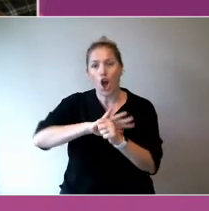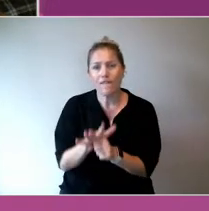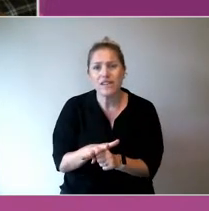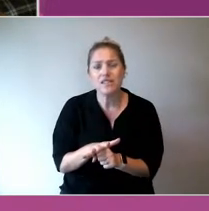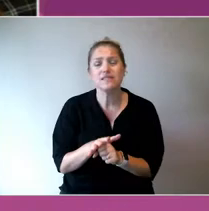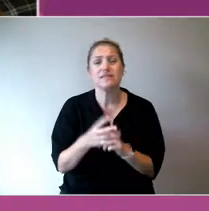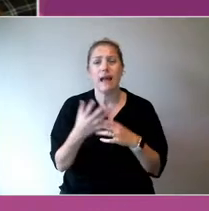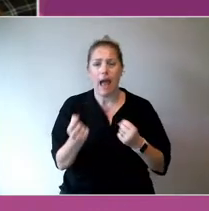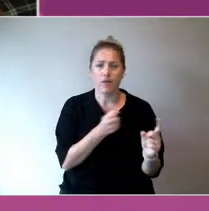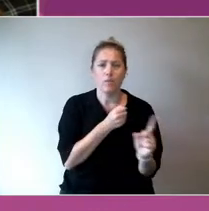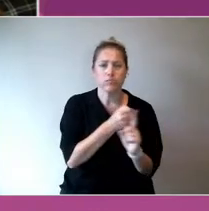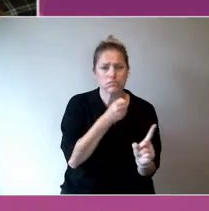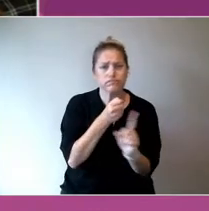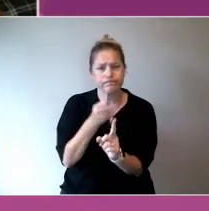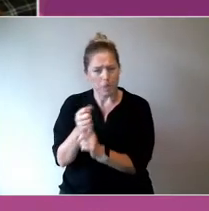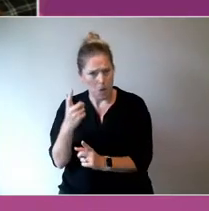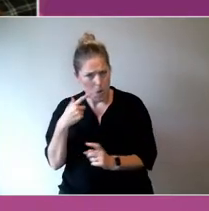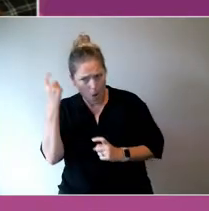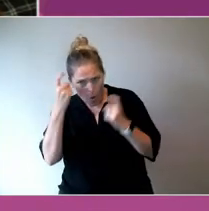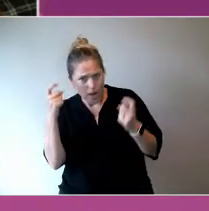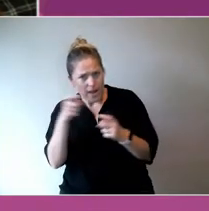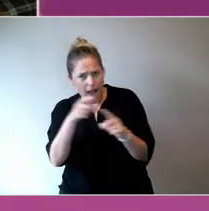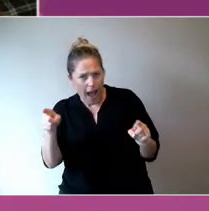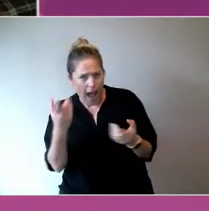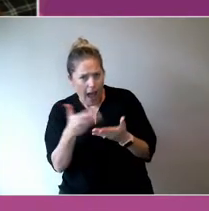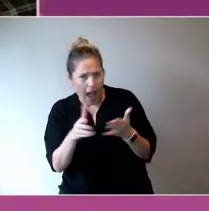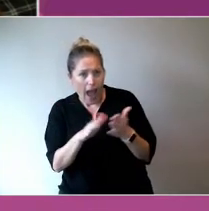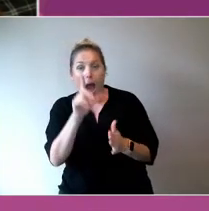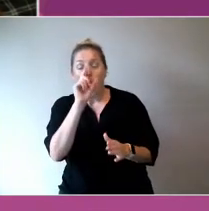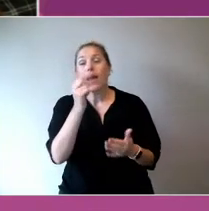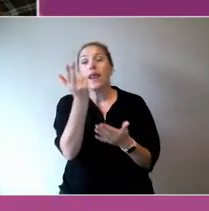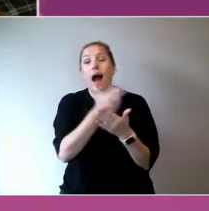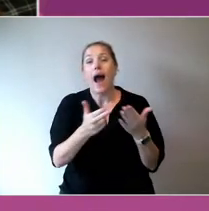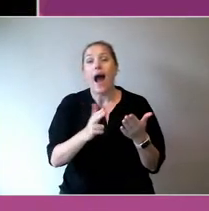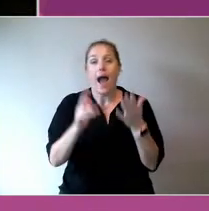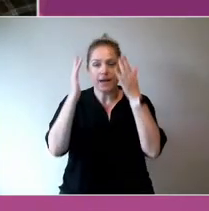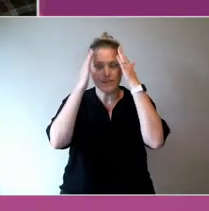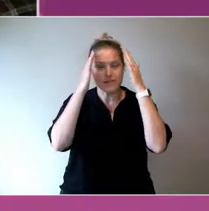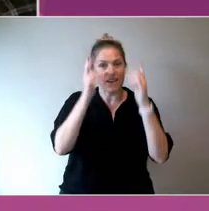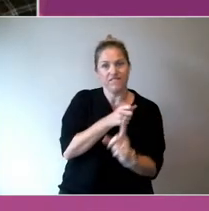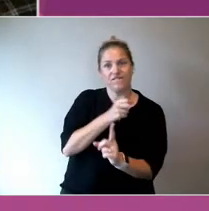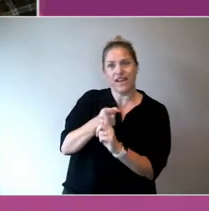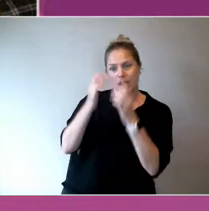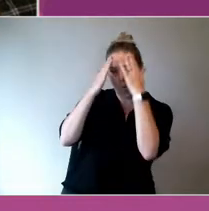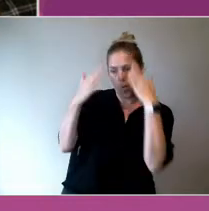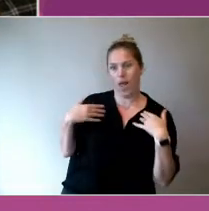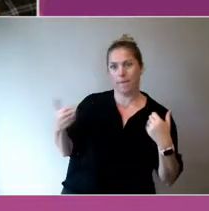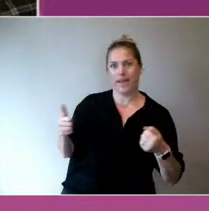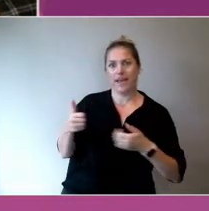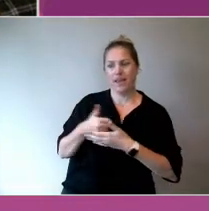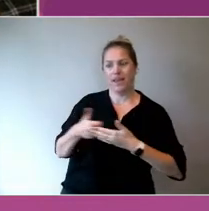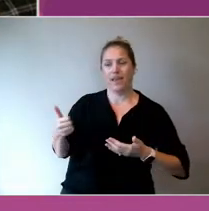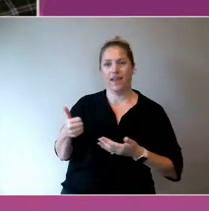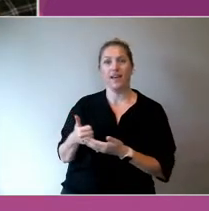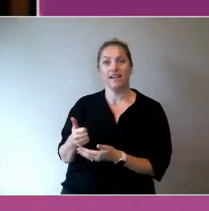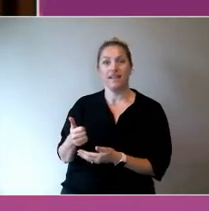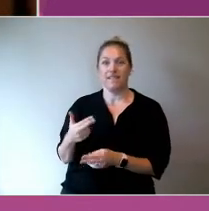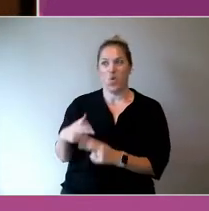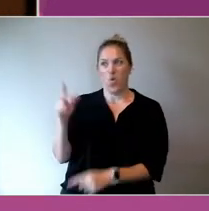to that, or how the panel sees that happening, moving forward? Who would like to day that one?